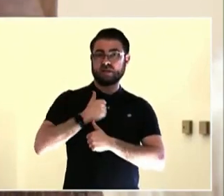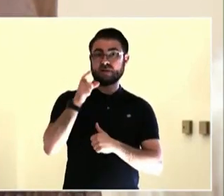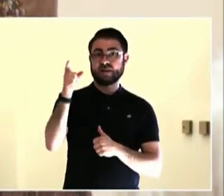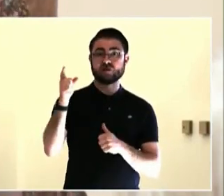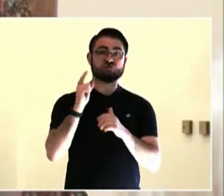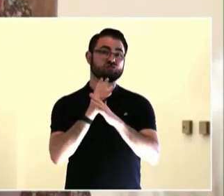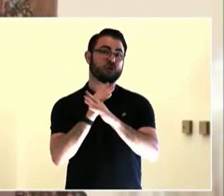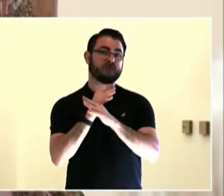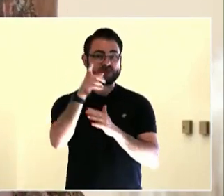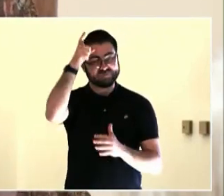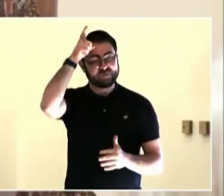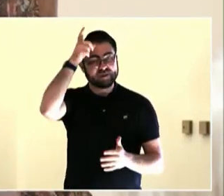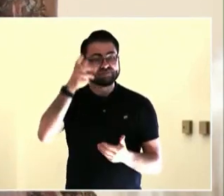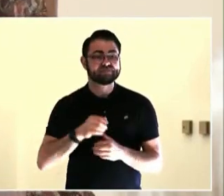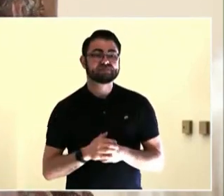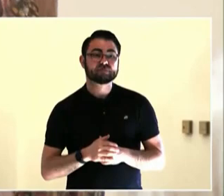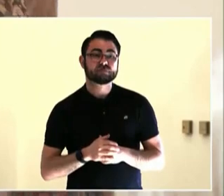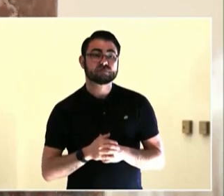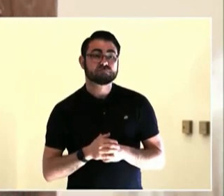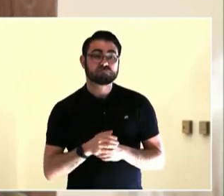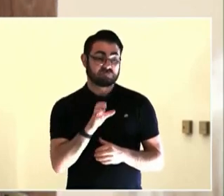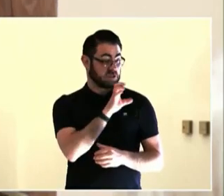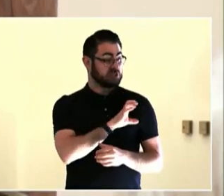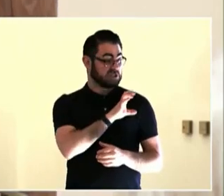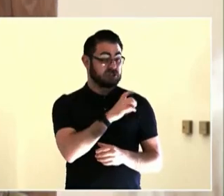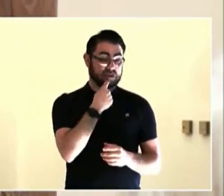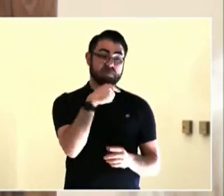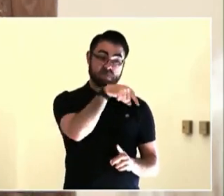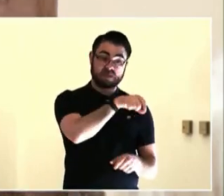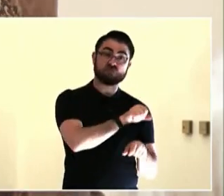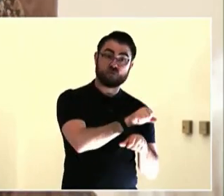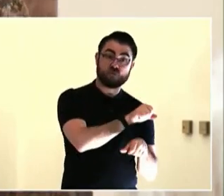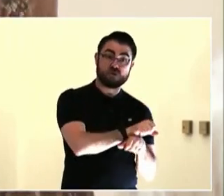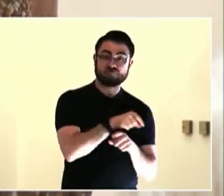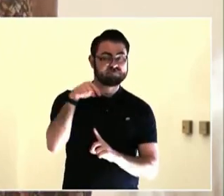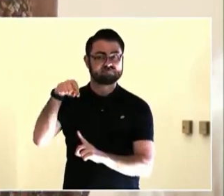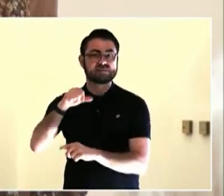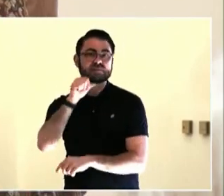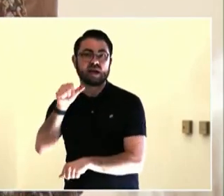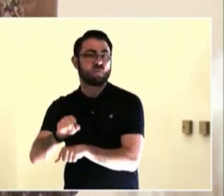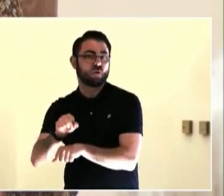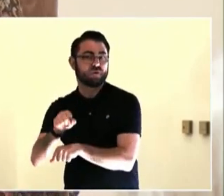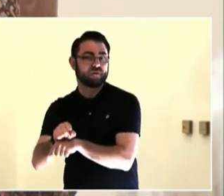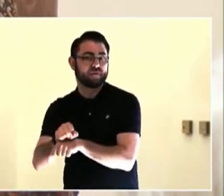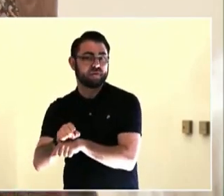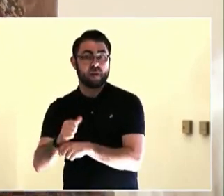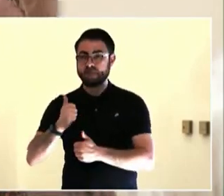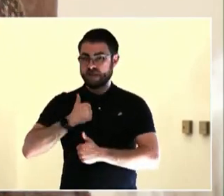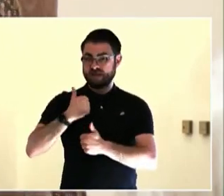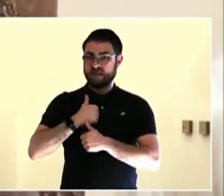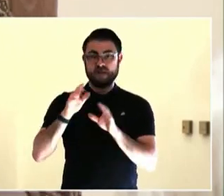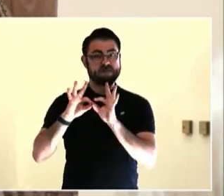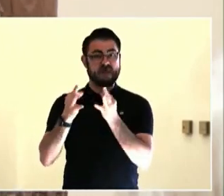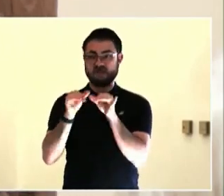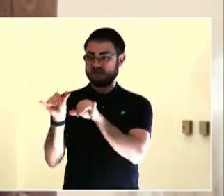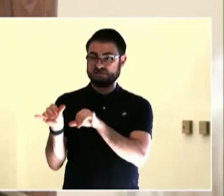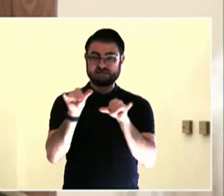While you disagree with me, understand that I never show up alone for anything I'm advocating for our solutions I want to implement.